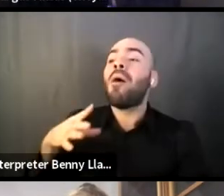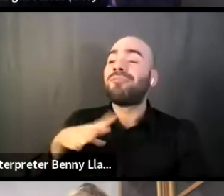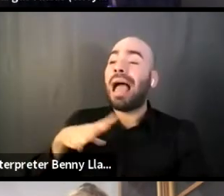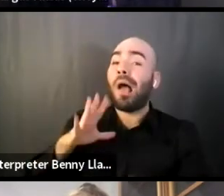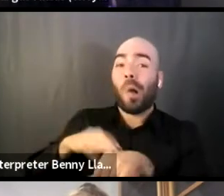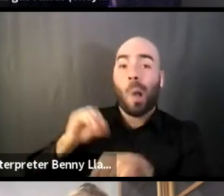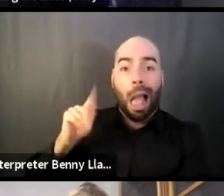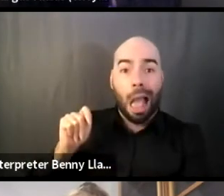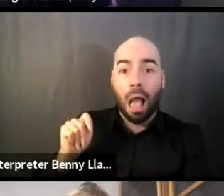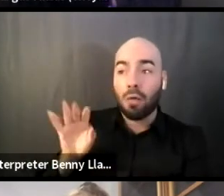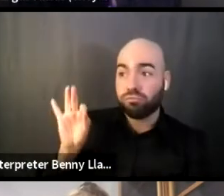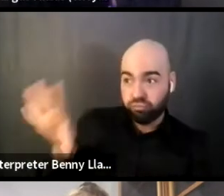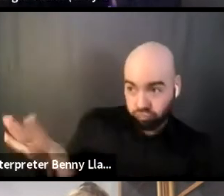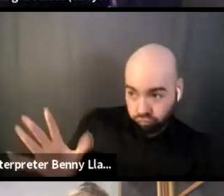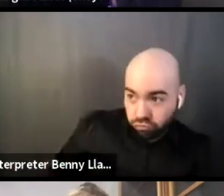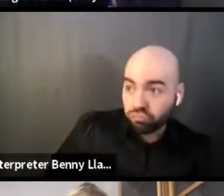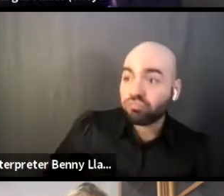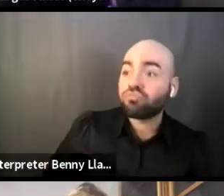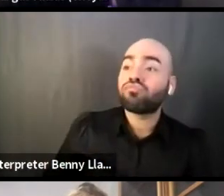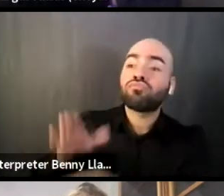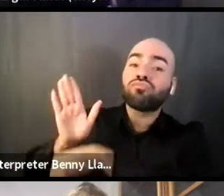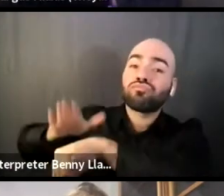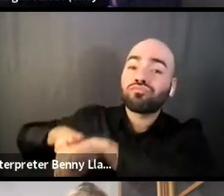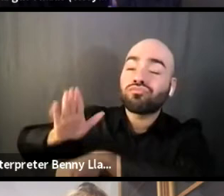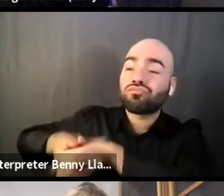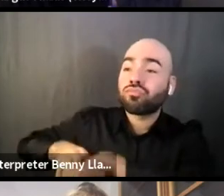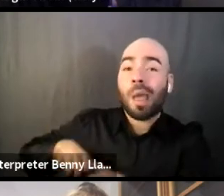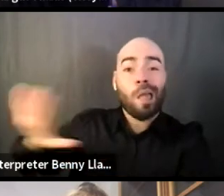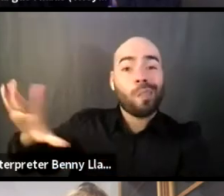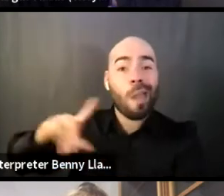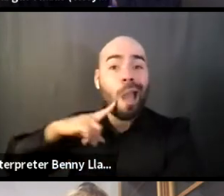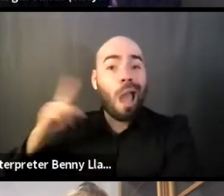if it's something that's worth pursuing, if it's something that can grow toward better,